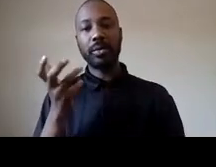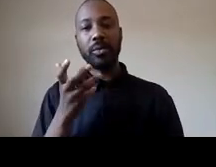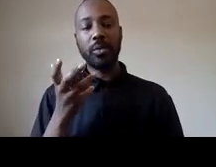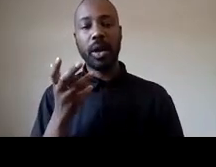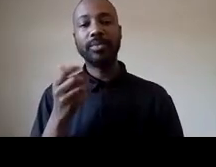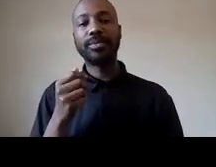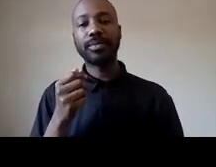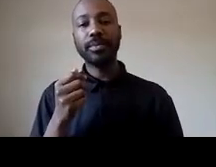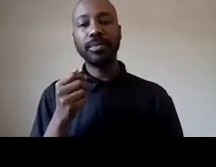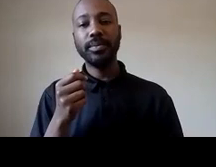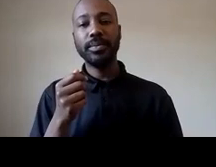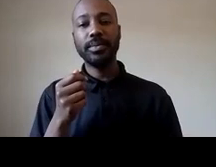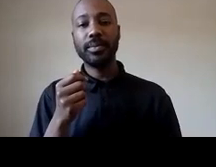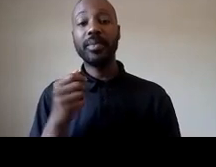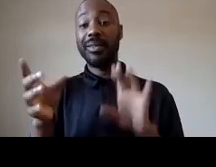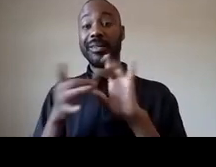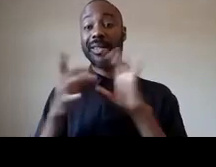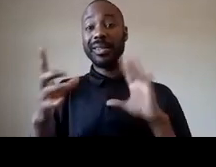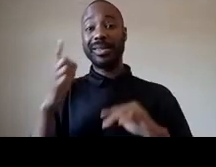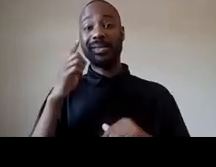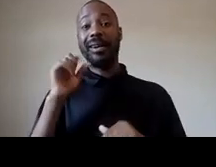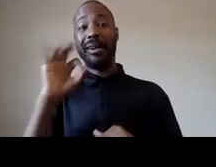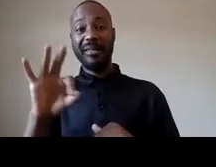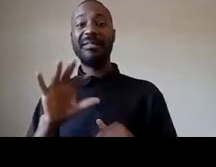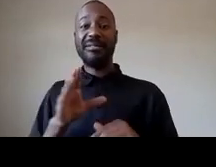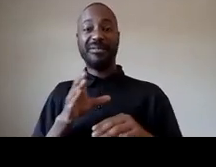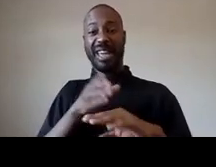of the autopsy report for months when it was finally released